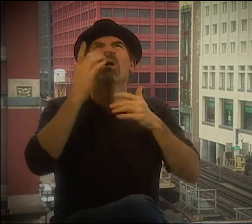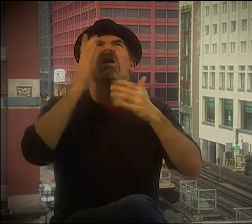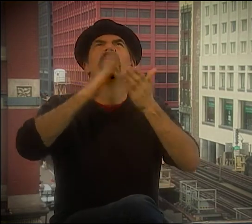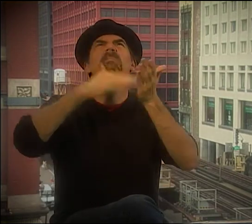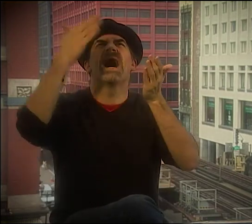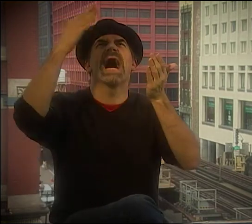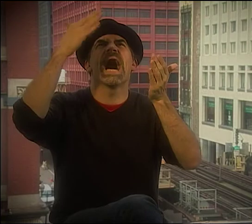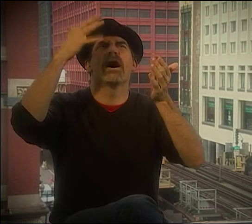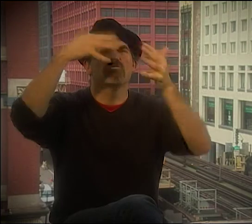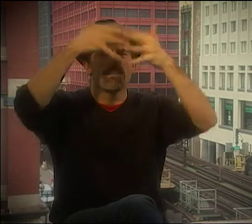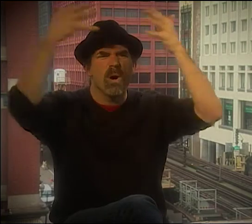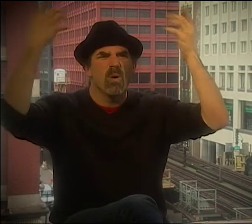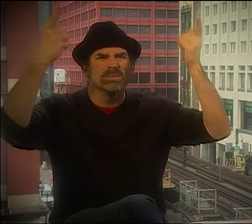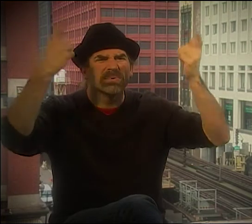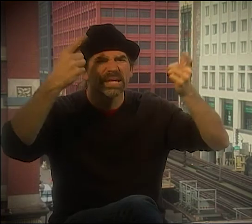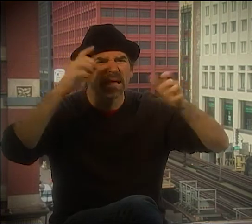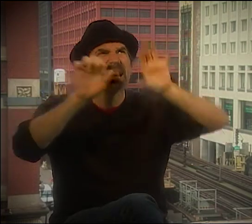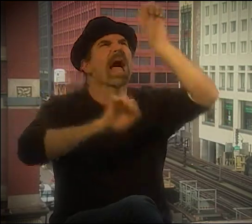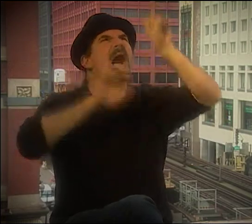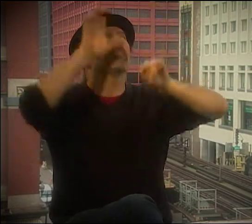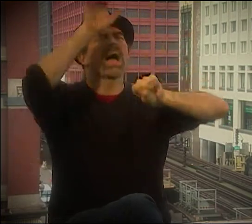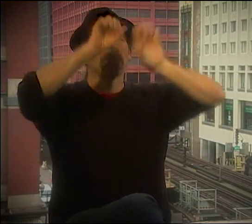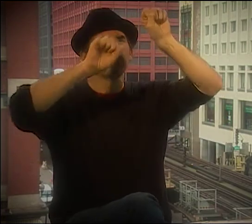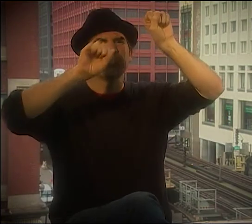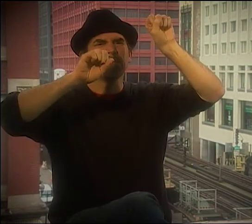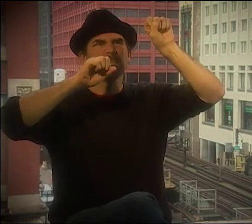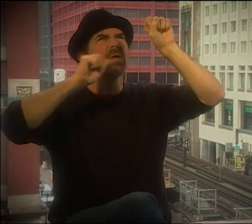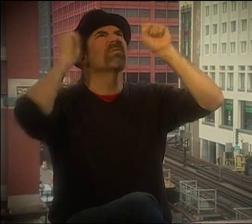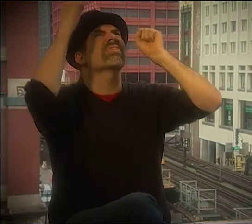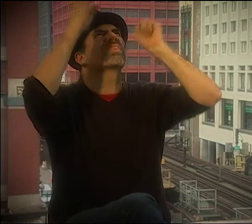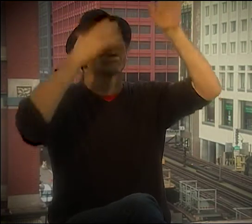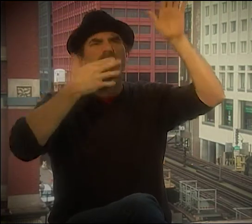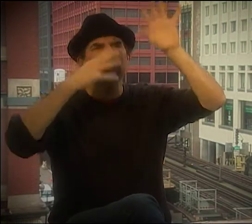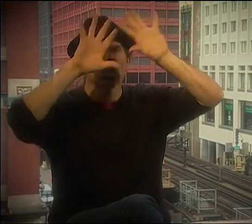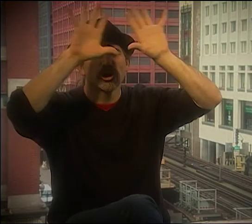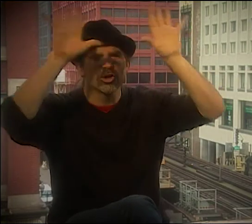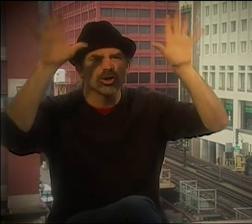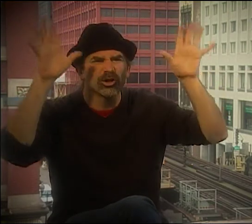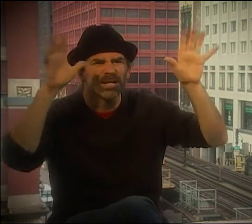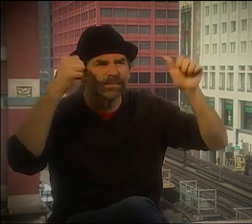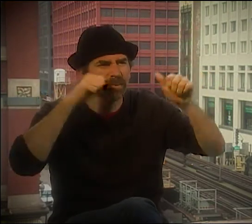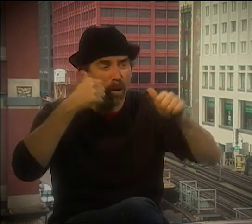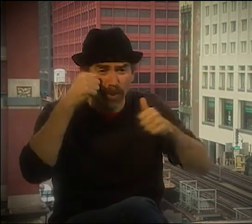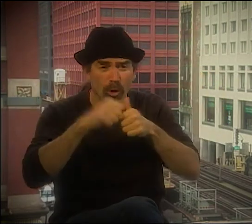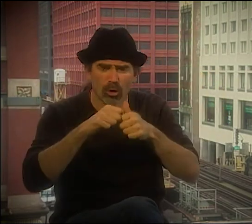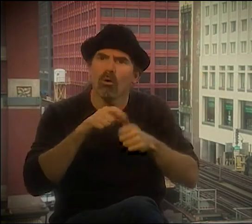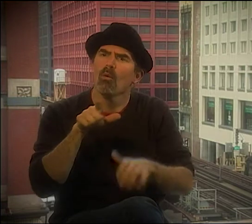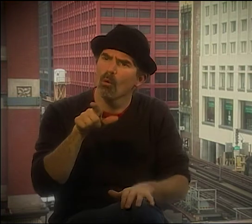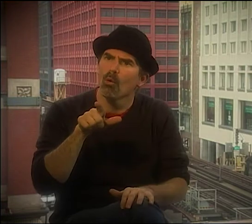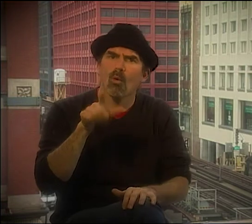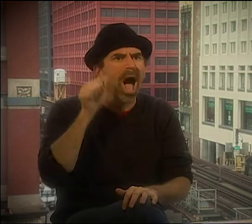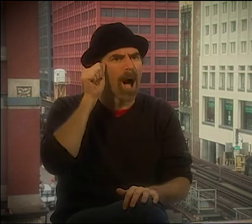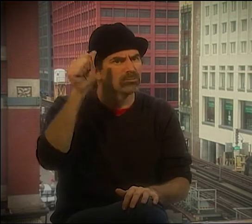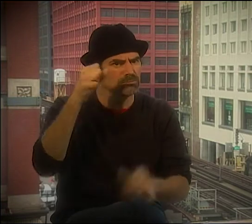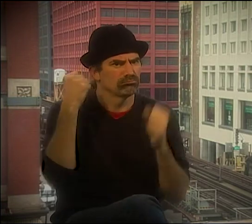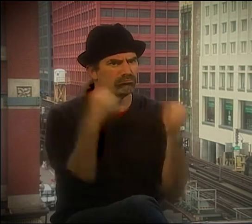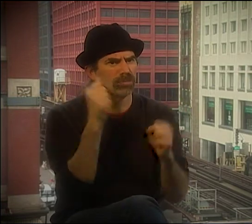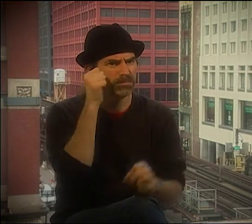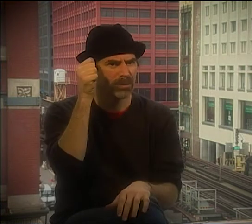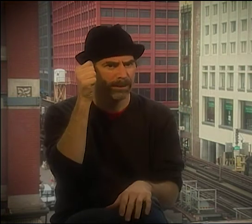I MEAN, THINGS WOULD CHANGE OVER TIME. I REMEMBER ONE POEM, "PAINTING RAINBOW" OR SOMETHING. IT WAS